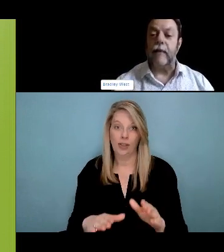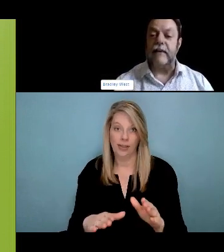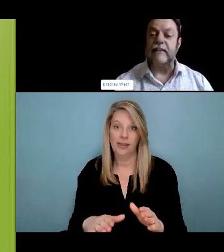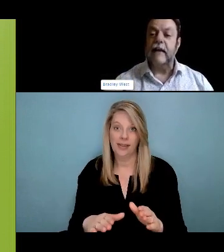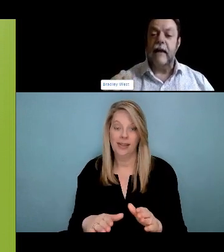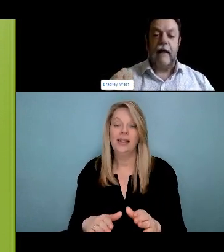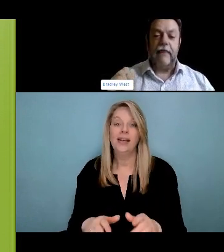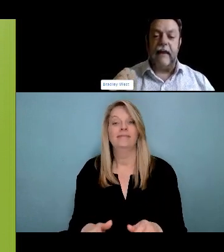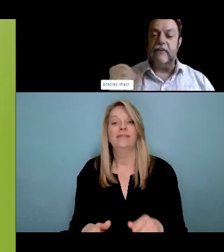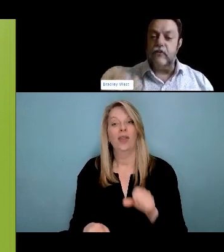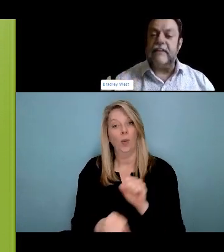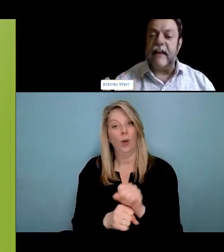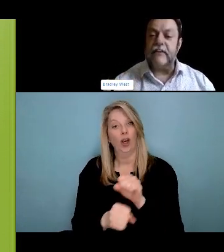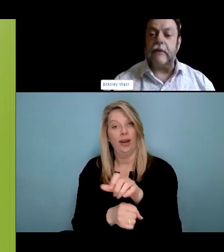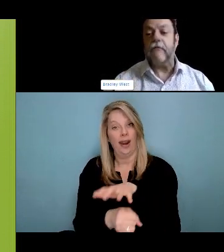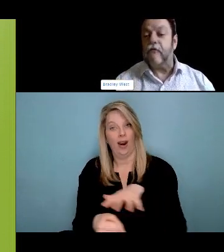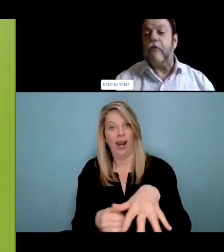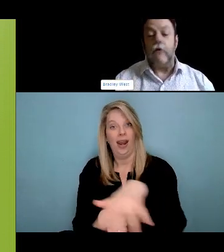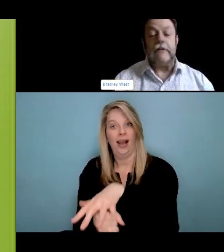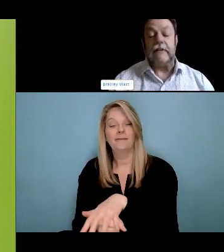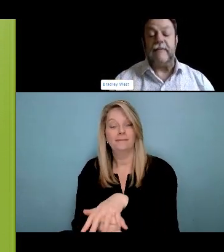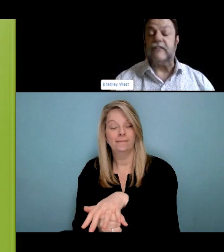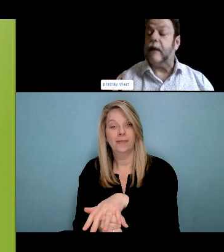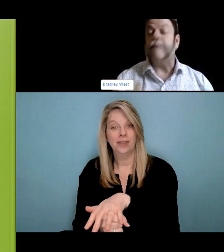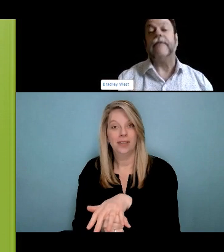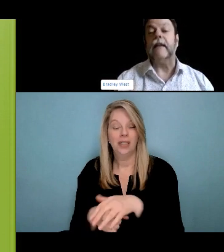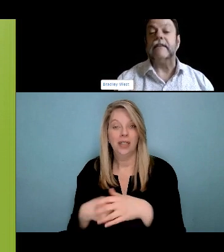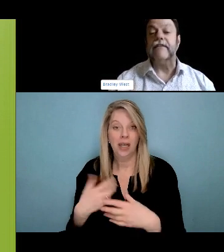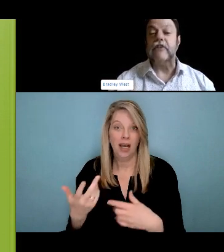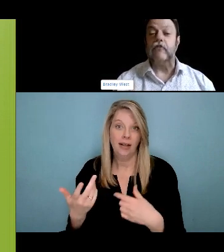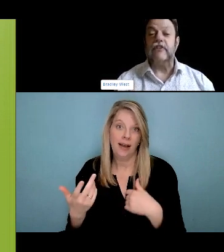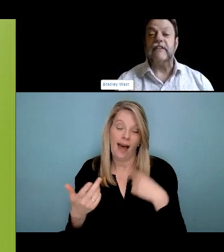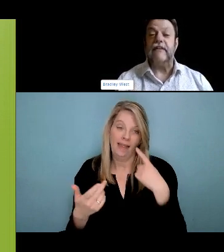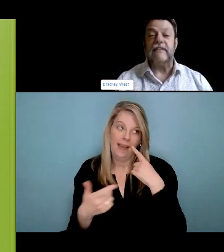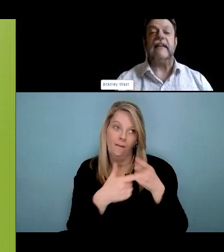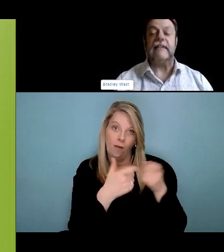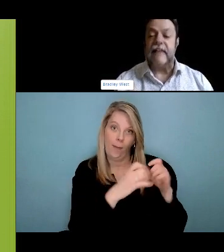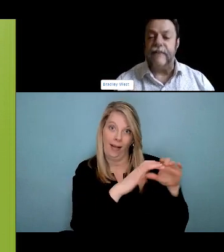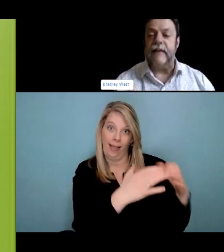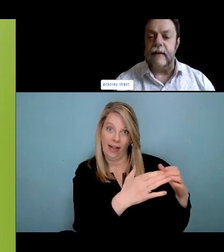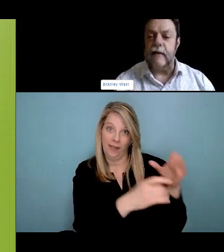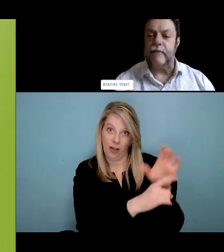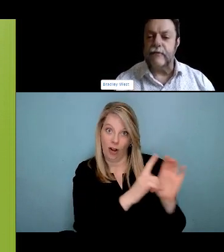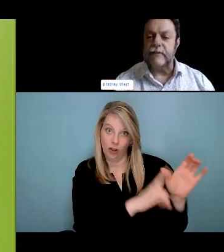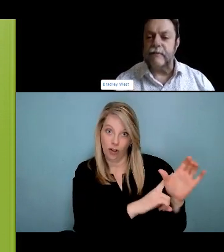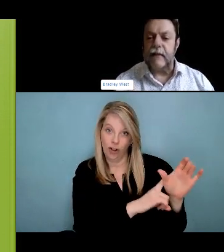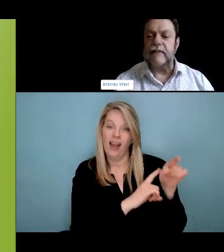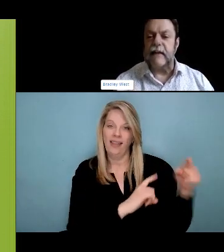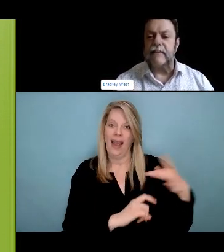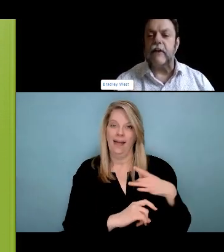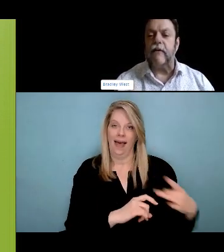I maybe I'll mention one more thing before we jump into questions. So at the city of